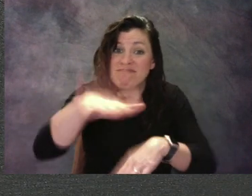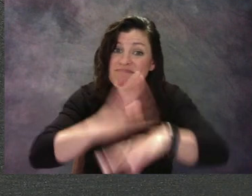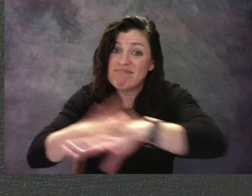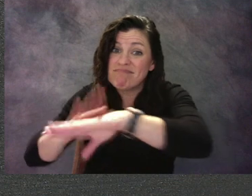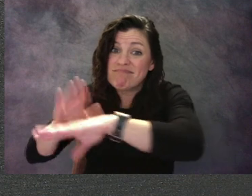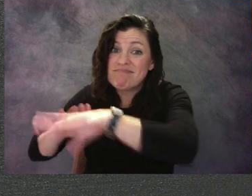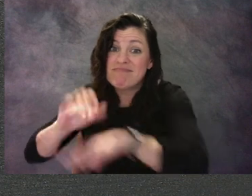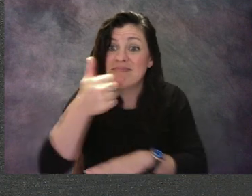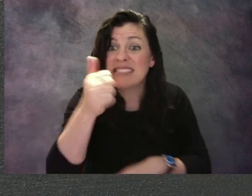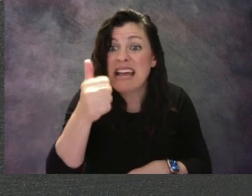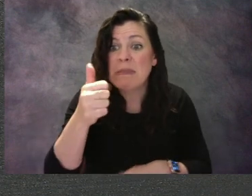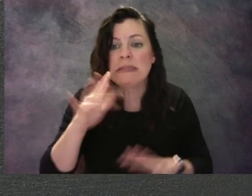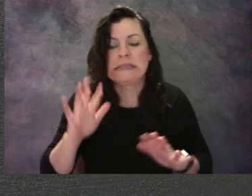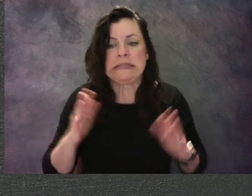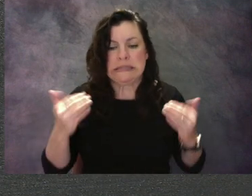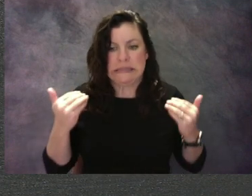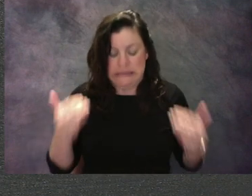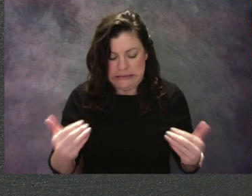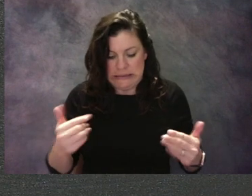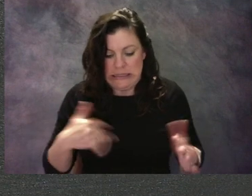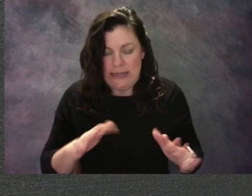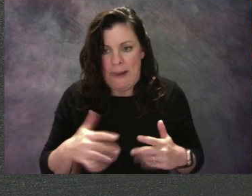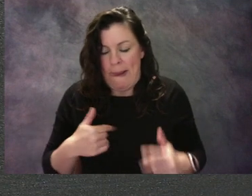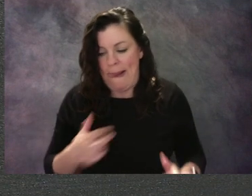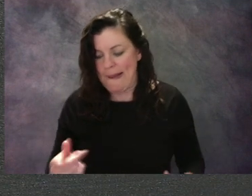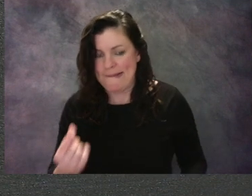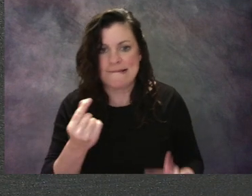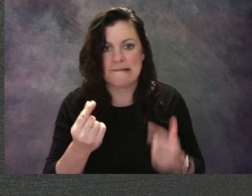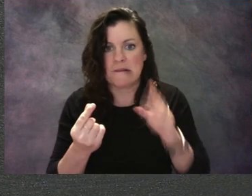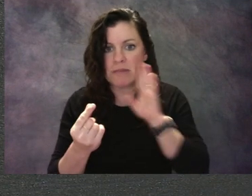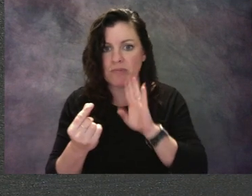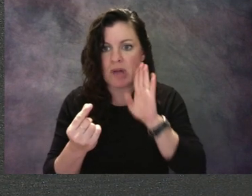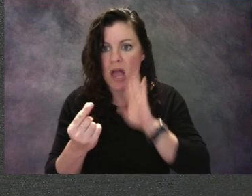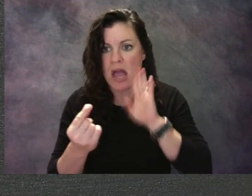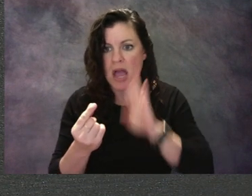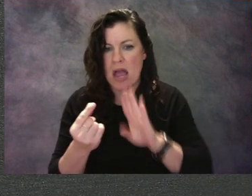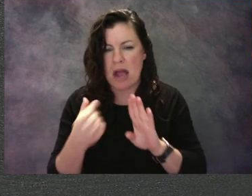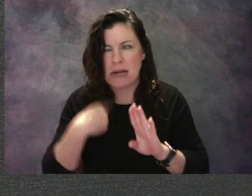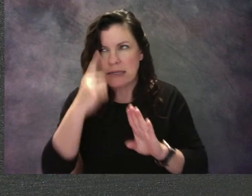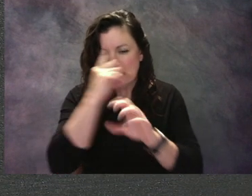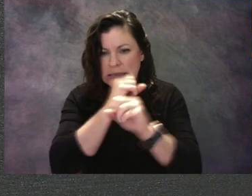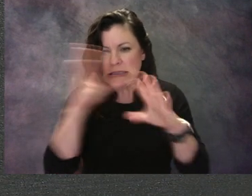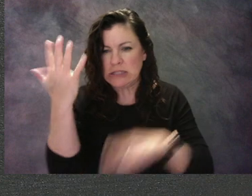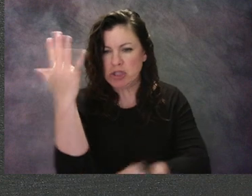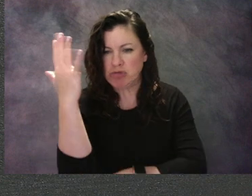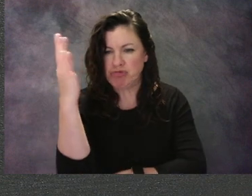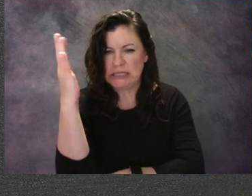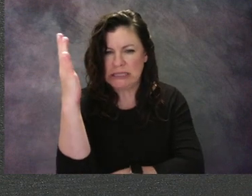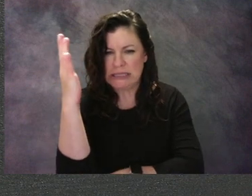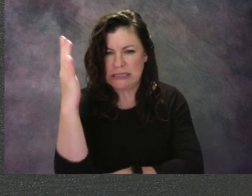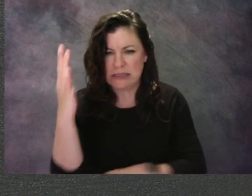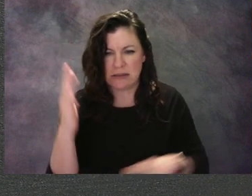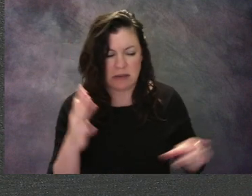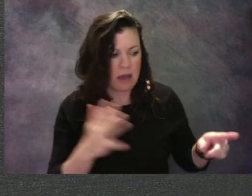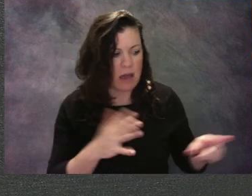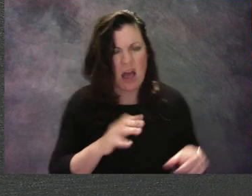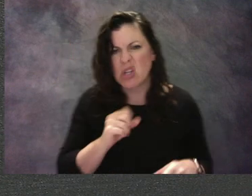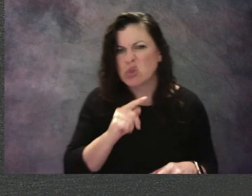She had to draw something. Carefully, she started to draw a tree like Stuart's. "Hey! Don't copy me," he growled.